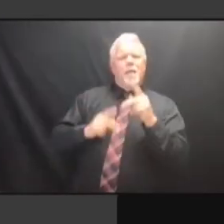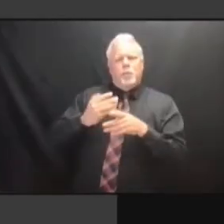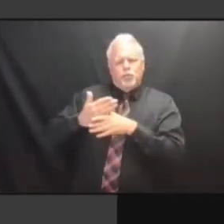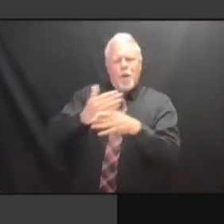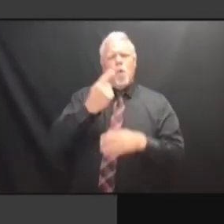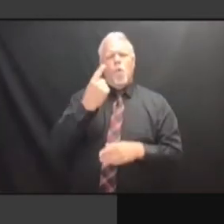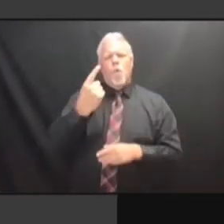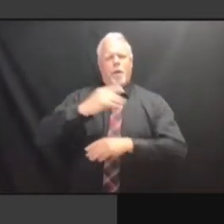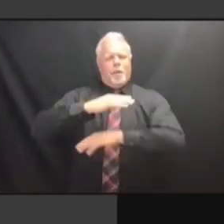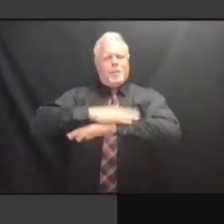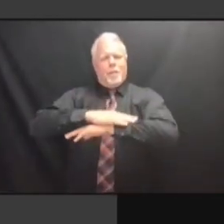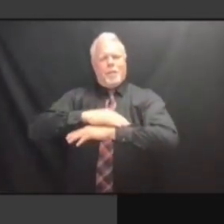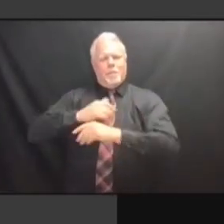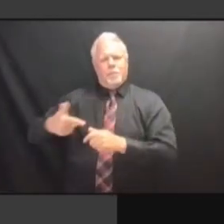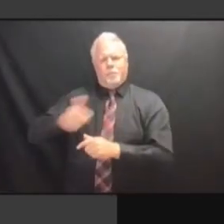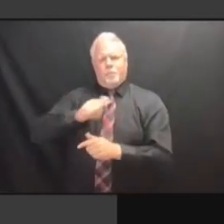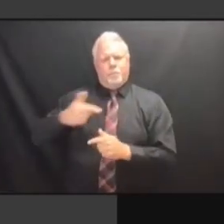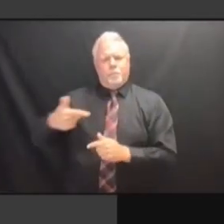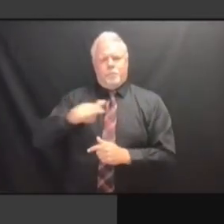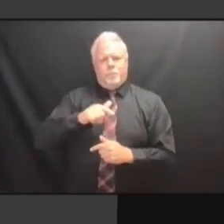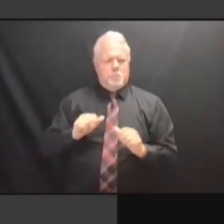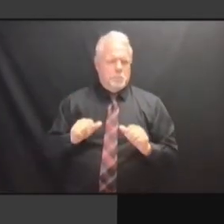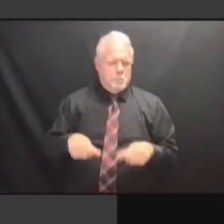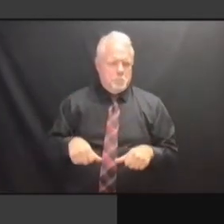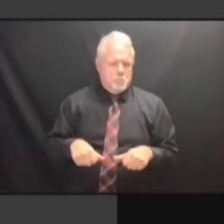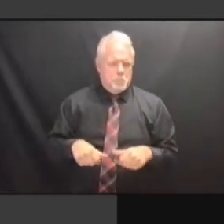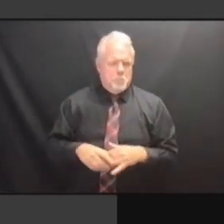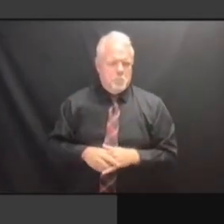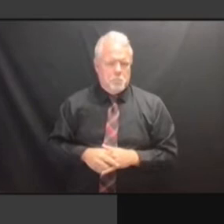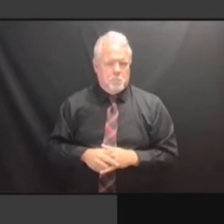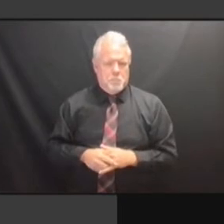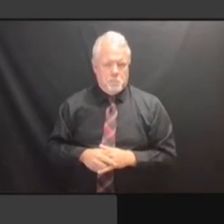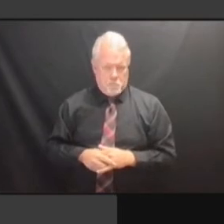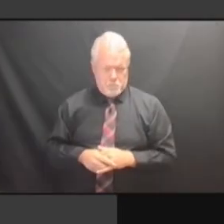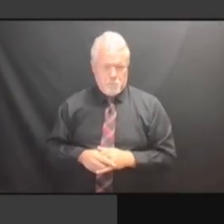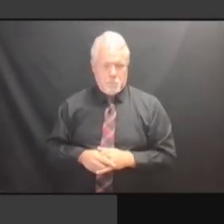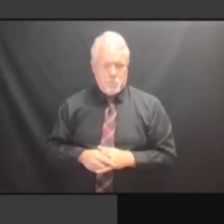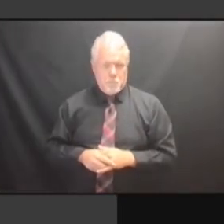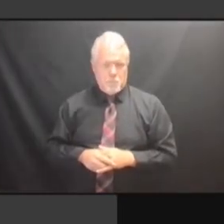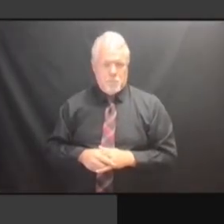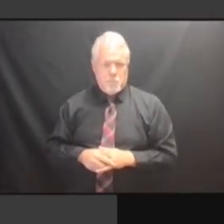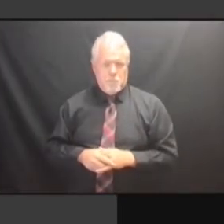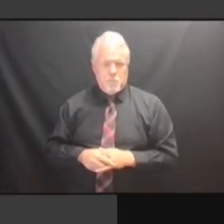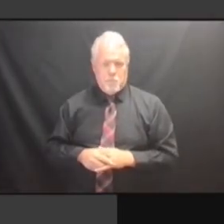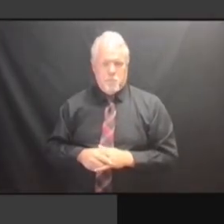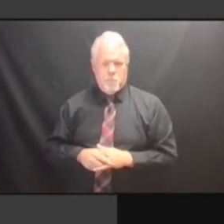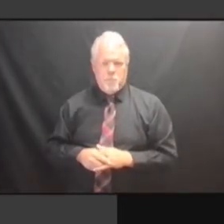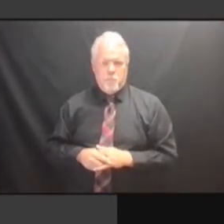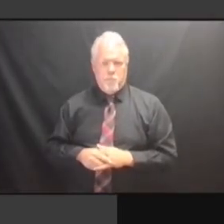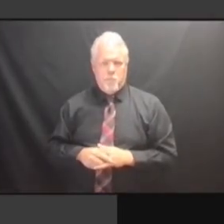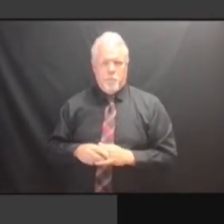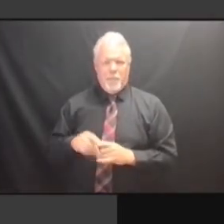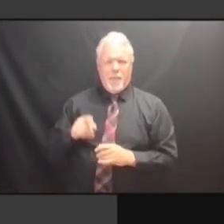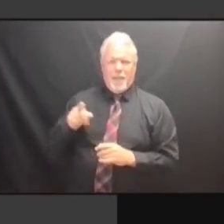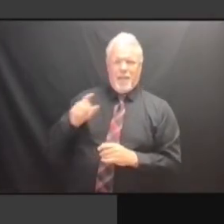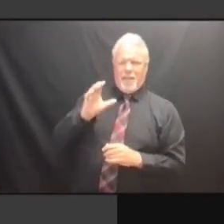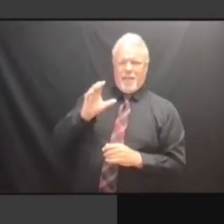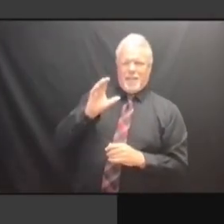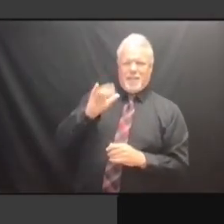CISCO, BIG CORPORATION. GOT RID OF 50% CISCO, BIG CORPORATION. GOT RID OF 50% OF CISCO, BIG CORPORATION. GOT RID OF 50% OF ITS CISCO, BIG CORPORATION. GOT RID OF 50% OF ITS REAL GOT RID OF 50% OF ITS REAL GOT RID OF 50% OF ITS REAL ESTATE. ESTATE. ESTATE. I ESTATE. I MEAN, ESTATE. I MEAN, YOU ESTATE. I MEAN, YOU KNOW, ESTATE. I MEAN, YOU KNOW, AND ESTATE. I MEAN, YOU KNOW, AND THEY'RE I MEAN, YOU KNOW, AND THEY'RE I MEAN, YOU KNOW, AND THEY'RE STILL I MEAN, YOU KNOW, AND THEY'RE STILL WORKING.